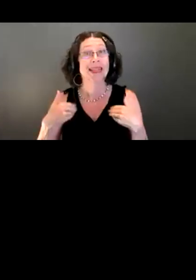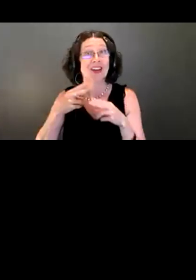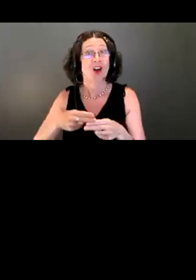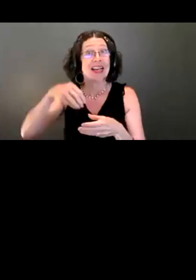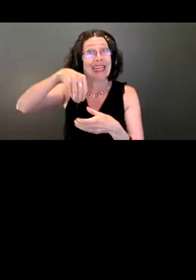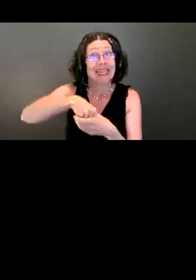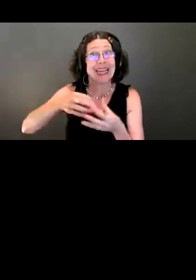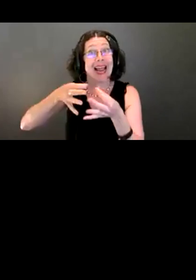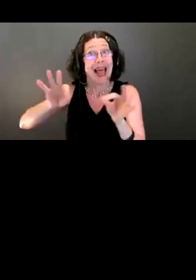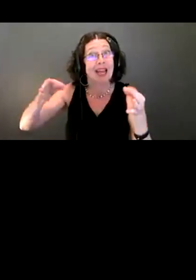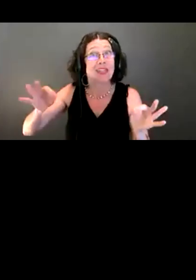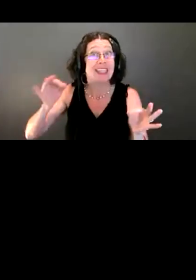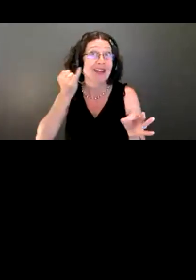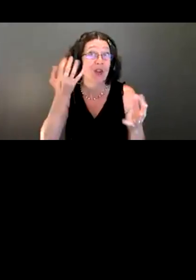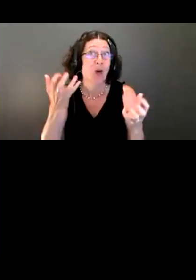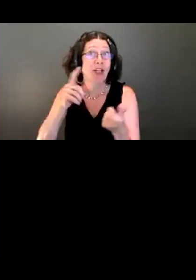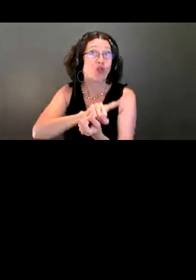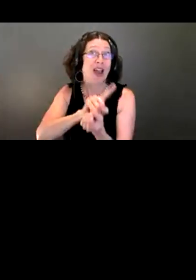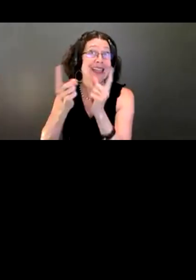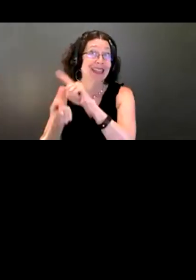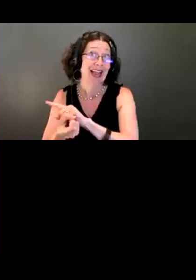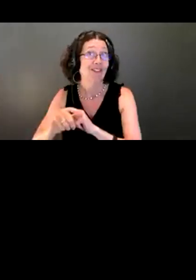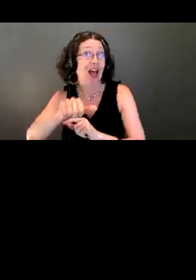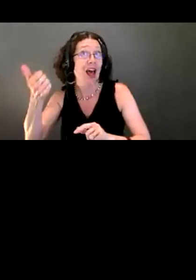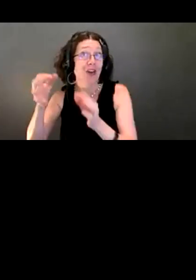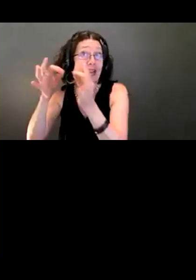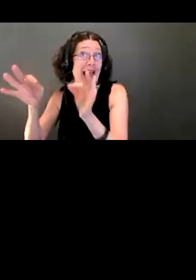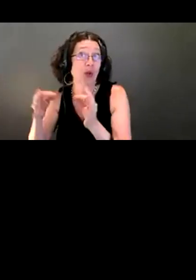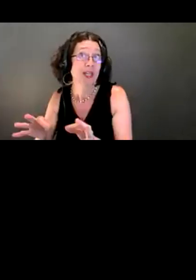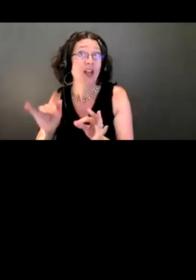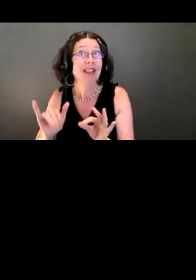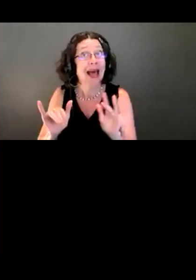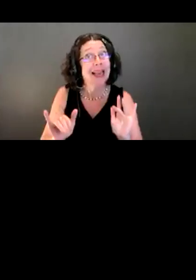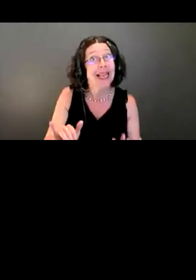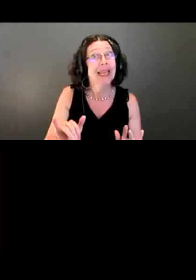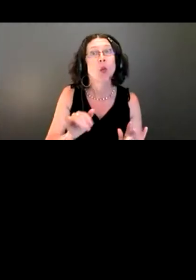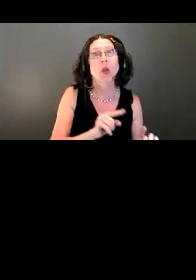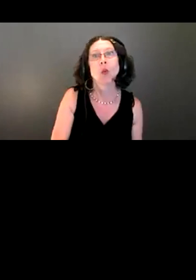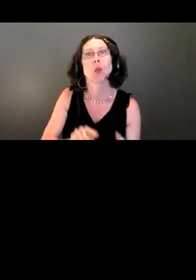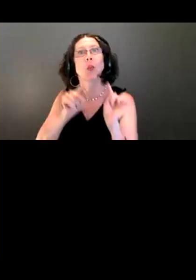The link will open a separate tab in your web browser that you